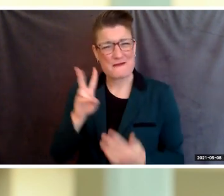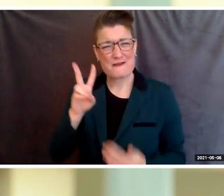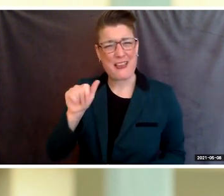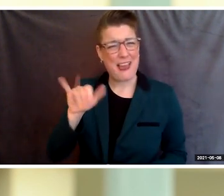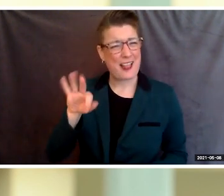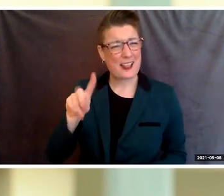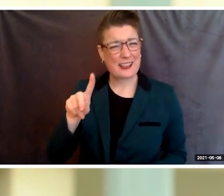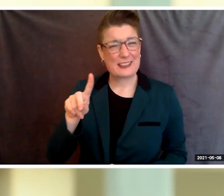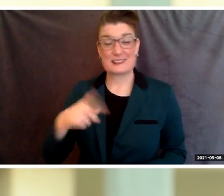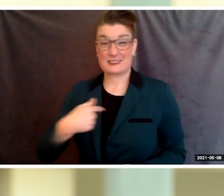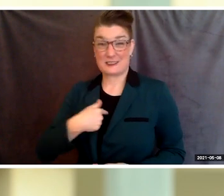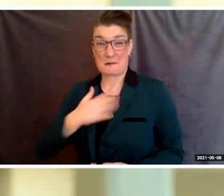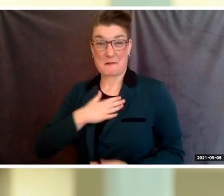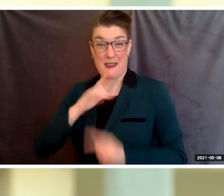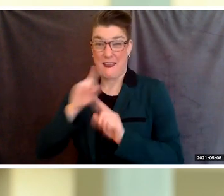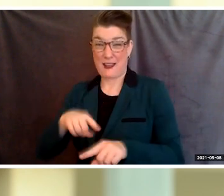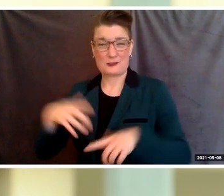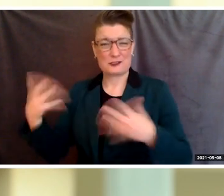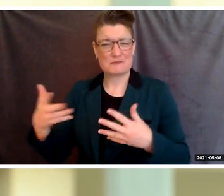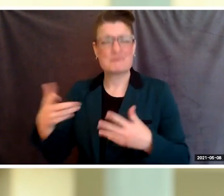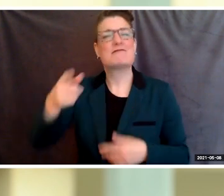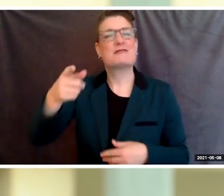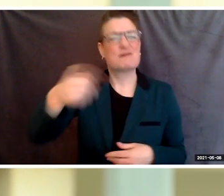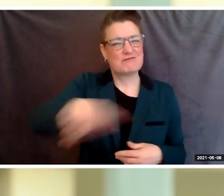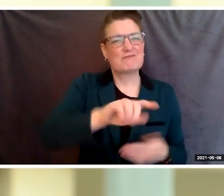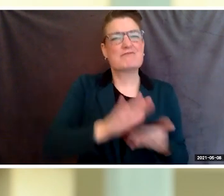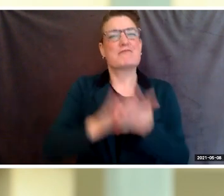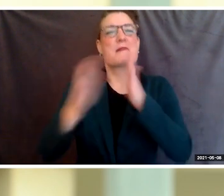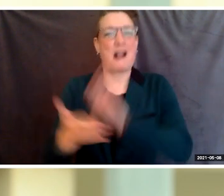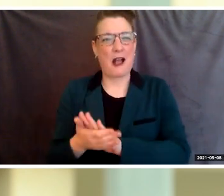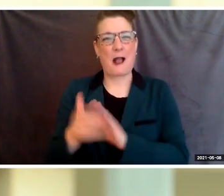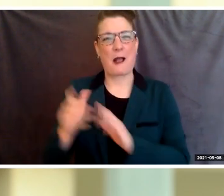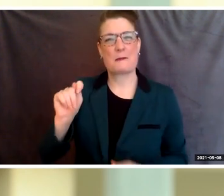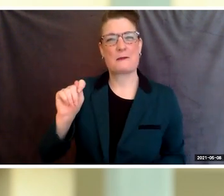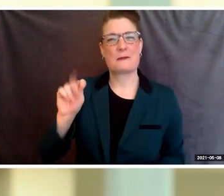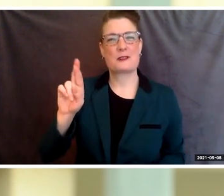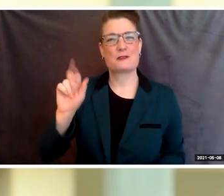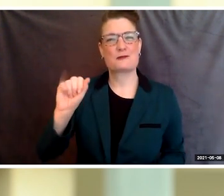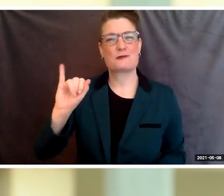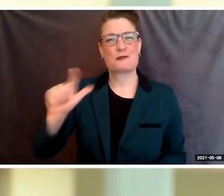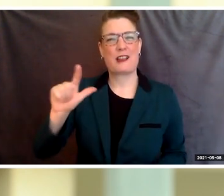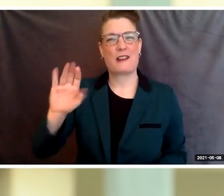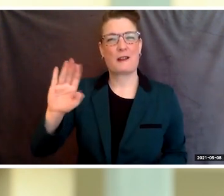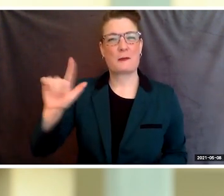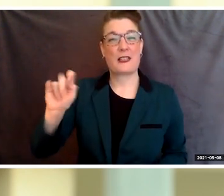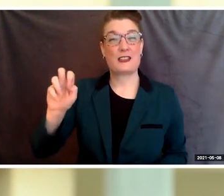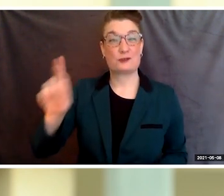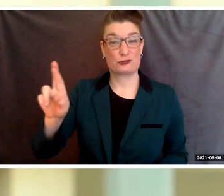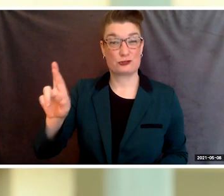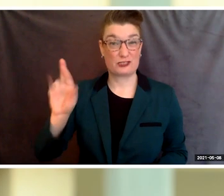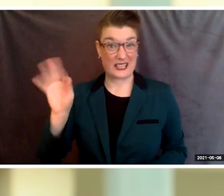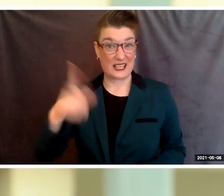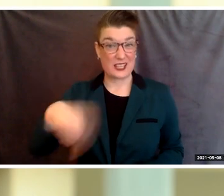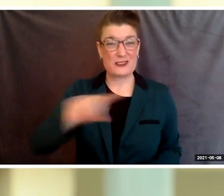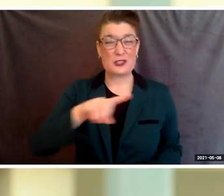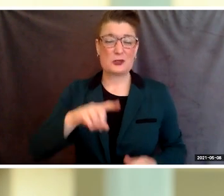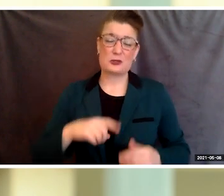become the trailblazer because when you stand strong in the face of adversity, you are invincible.